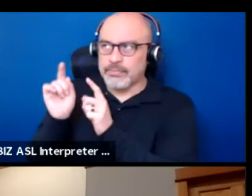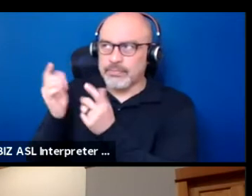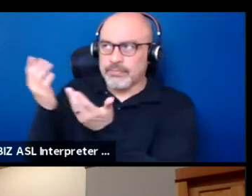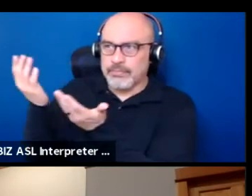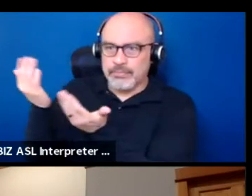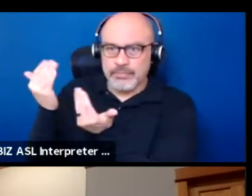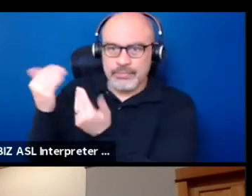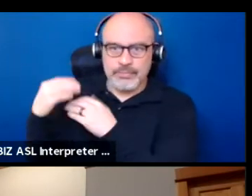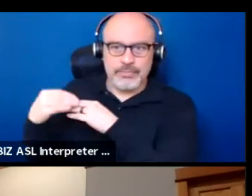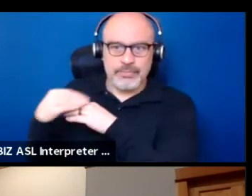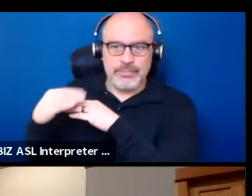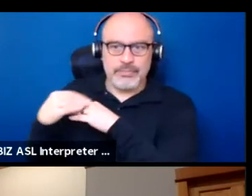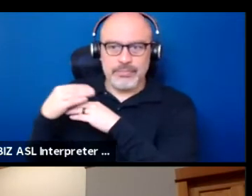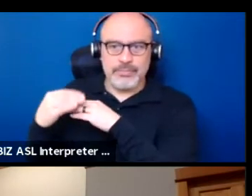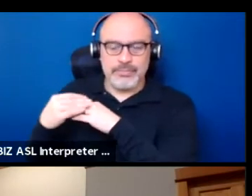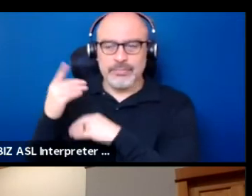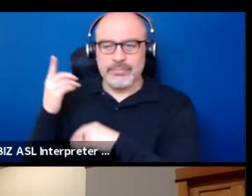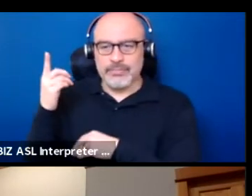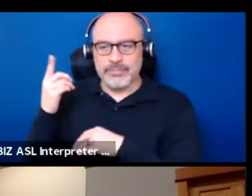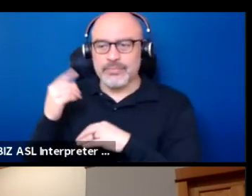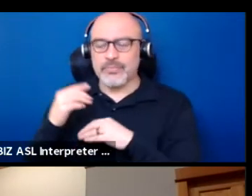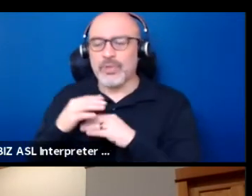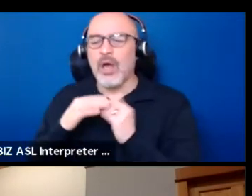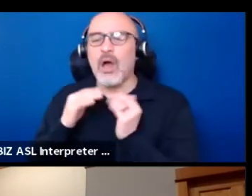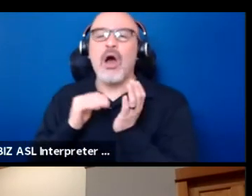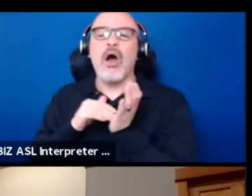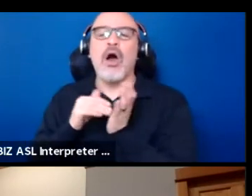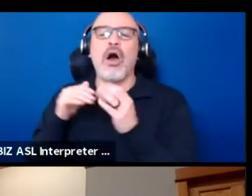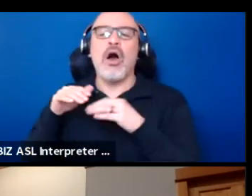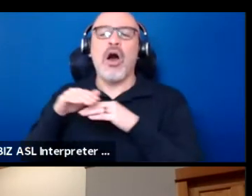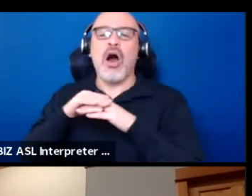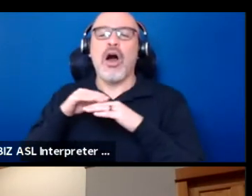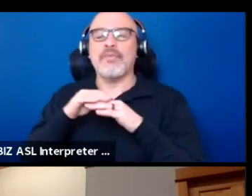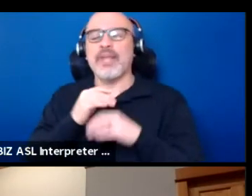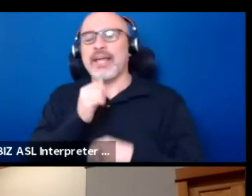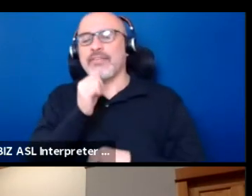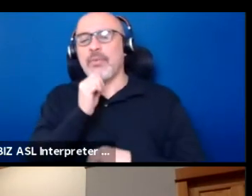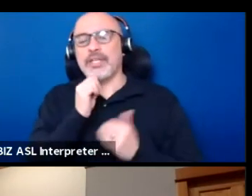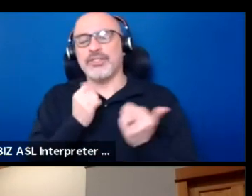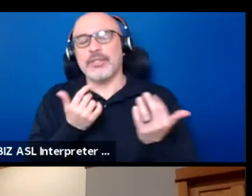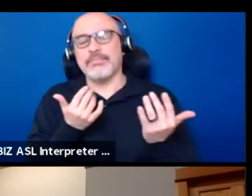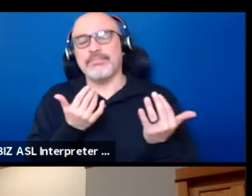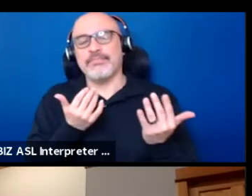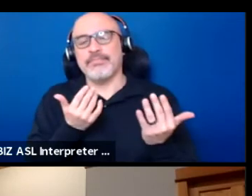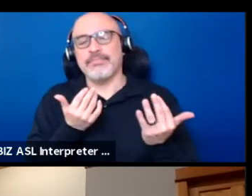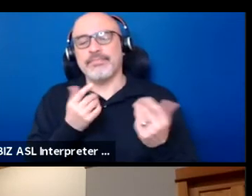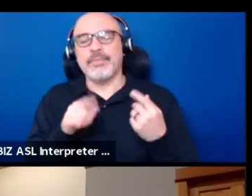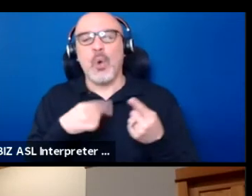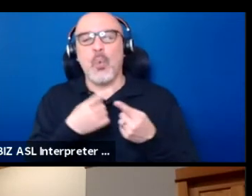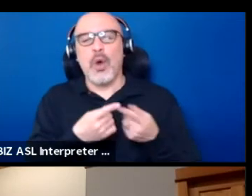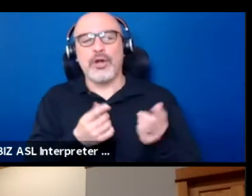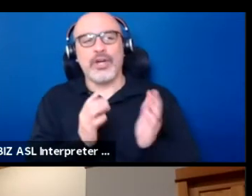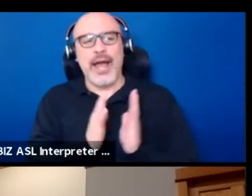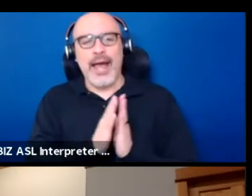And that oftentimes, native people are kind of patiently waiting. When are you gonna ask? I mean, if you build dams across rivers,